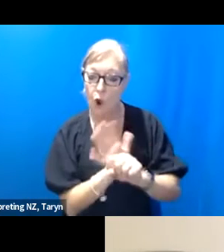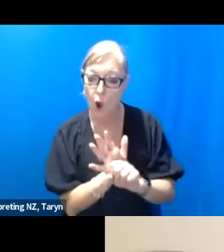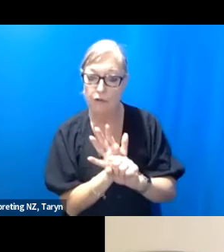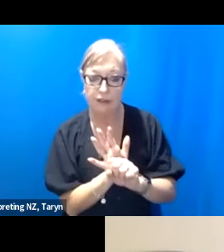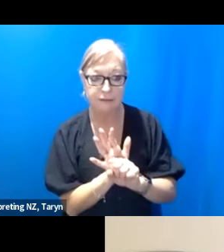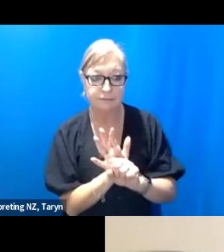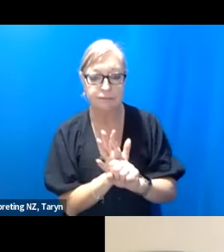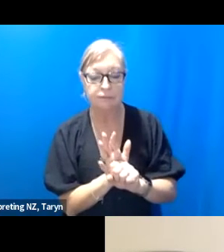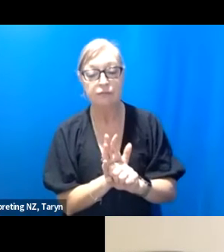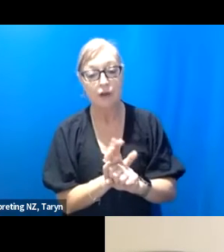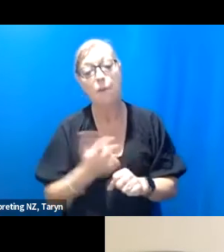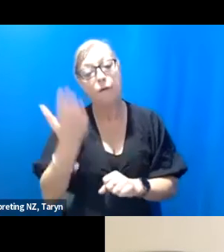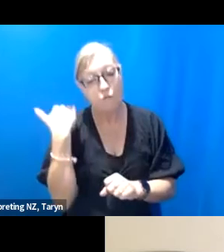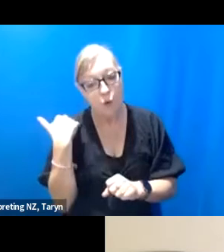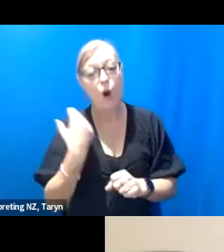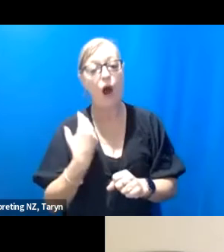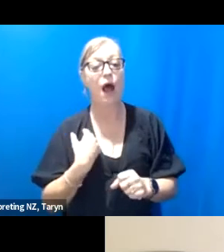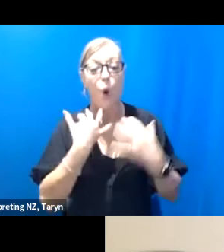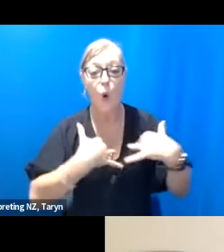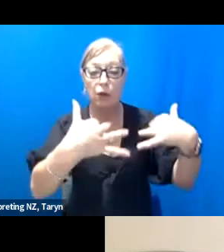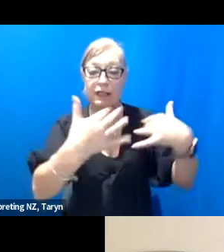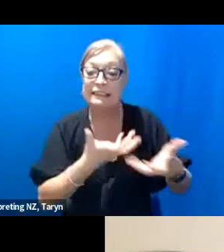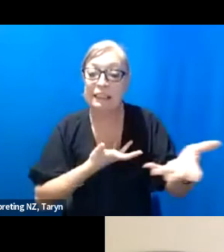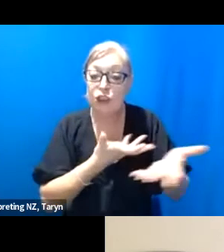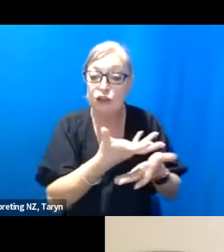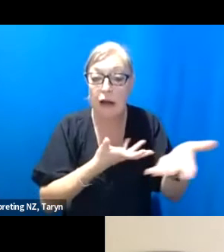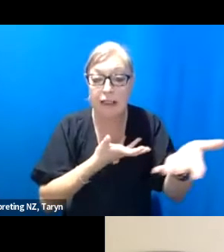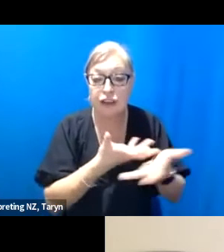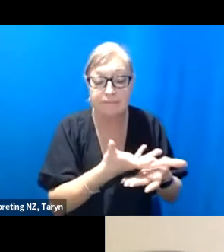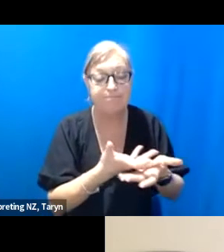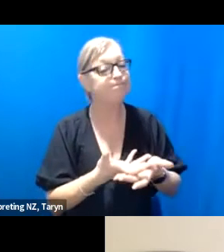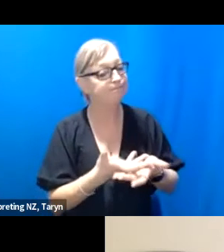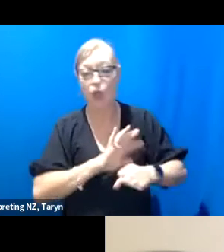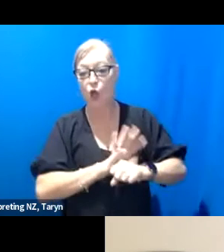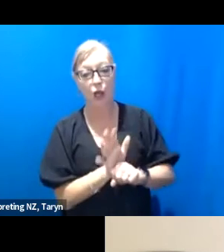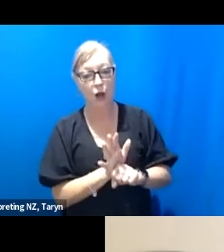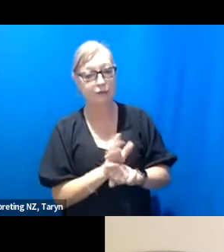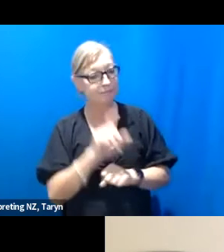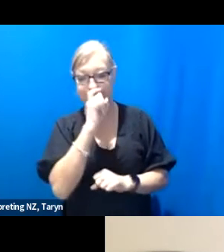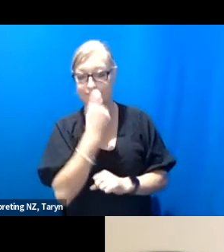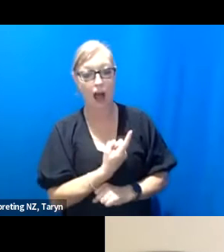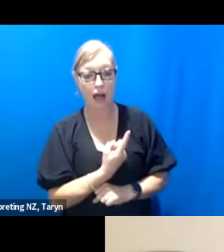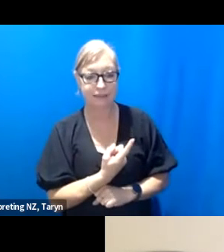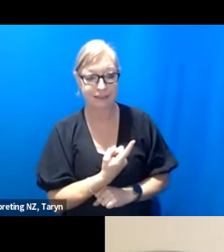interaction and it was like okay yeah yeah I'd be a hypocrite if I thought I couldn't change